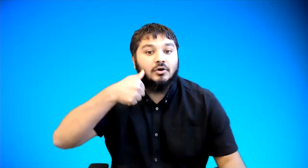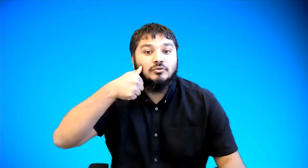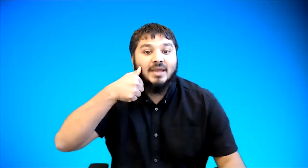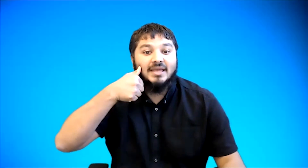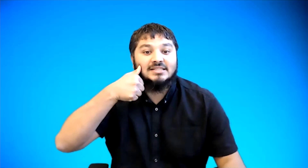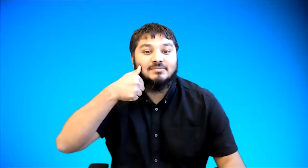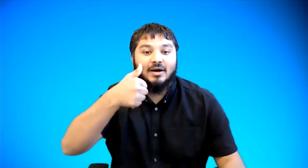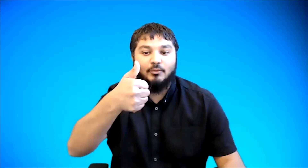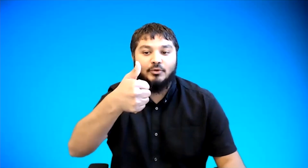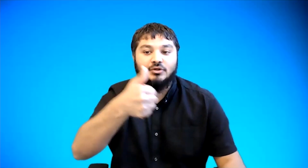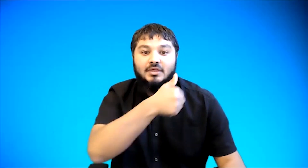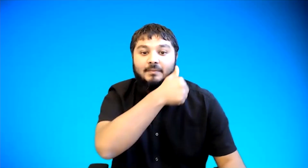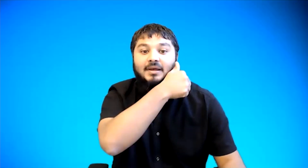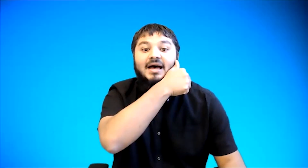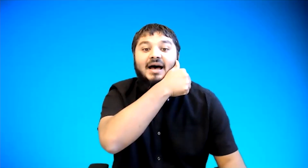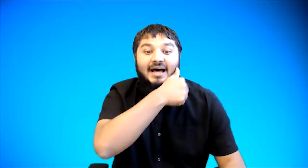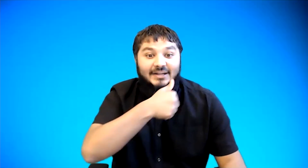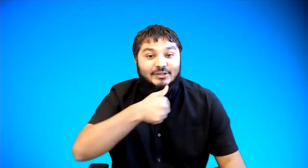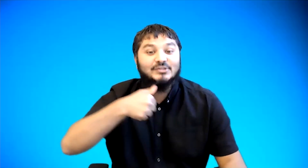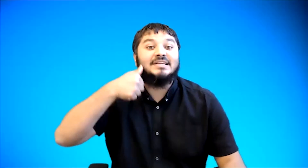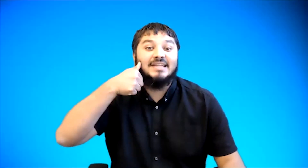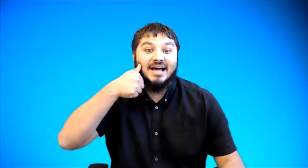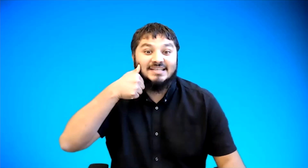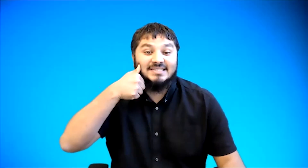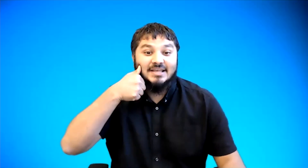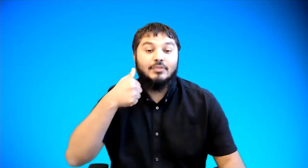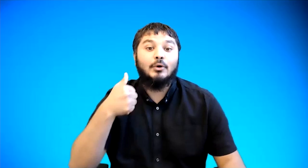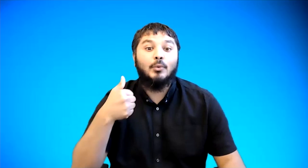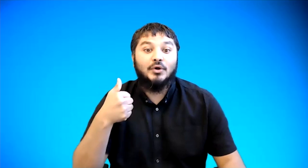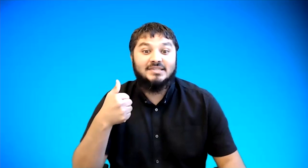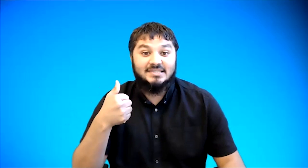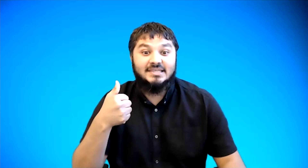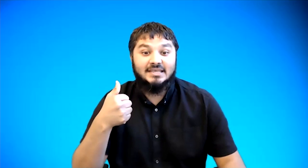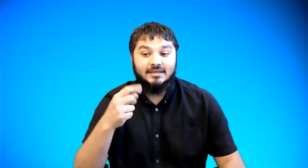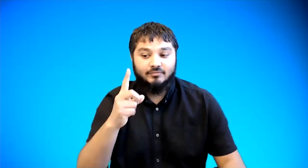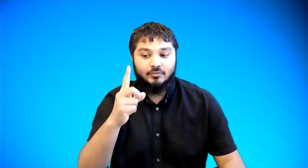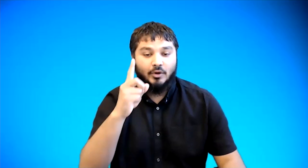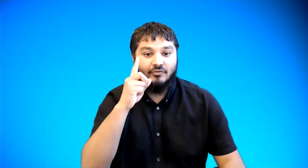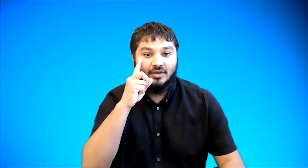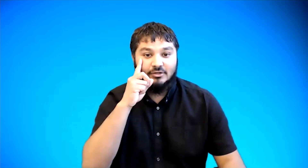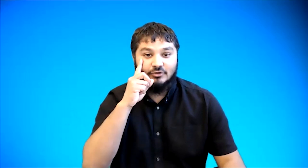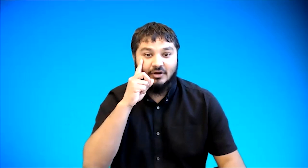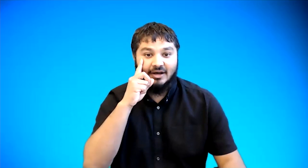to make a smile with your thumb under your chin nice the word see one finger to your eye